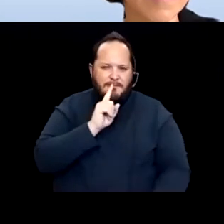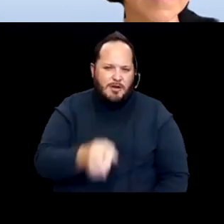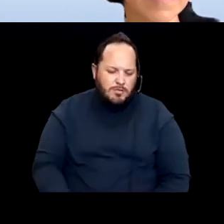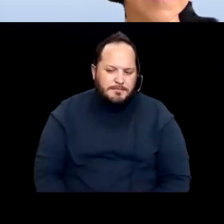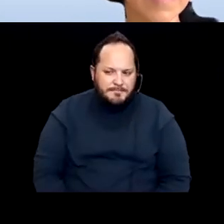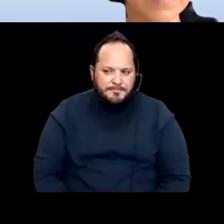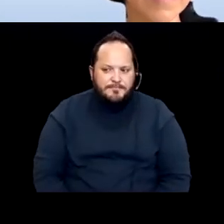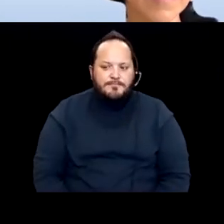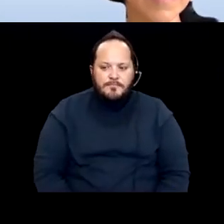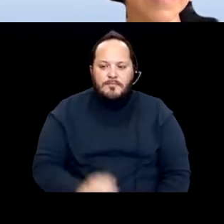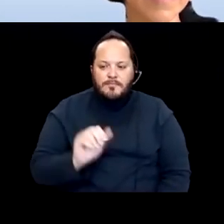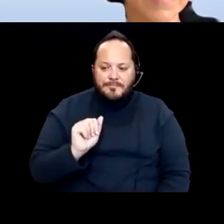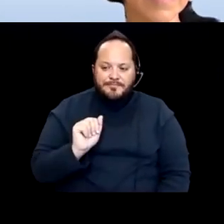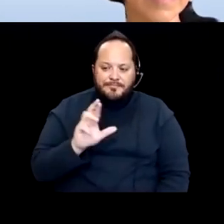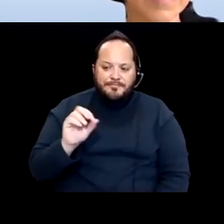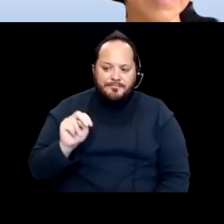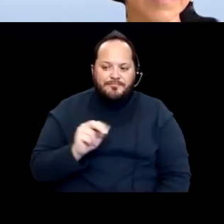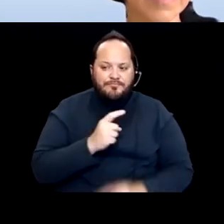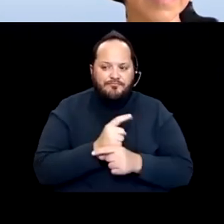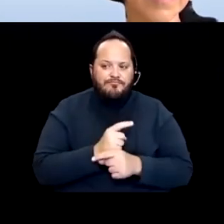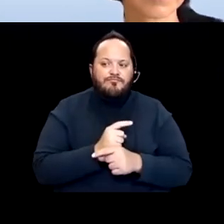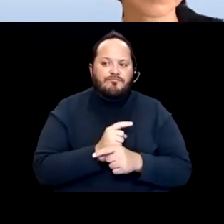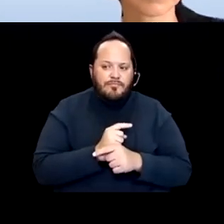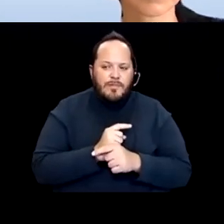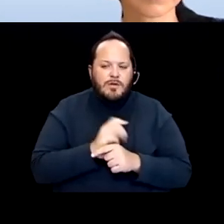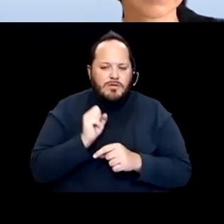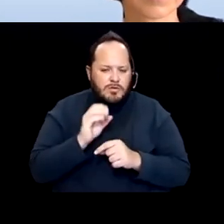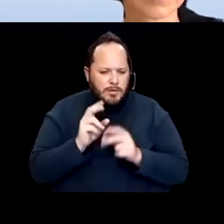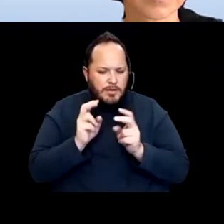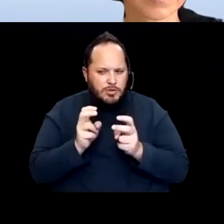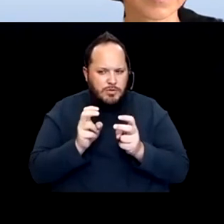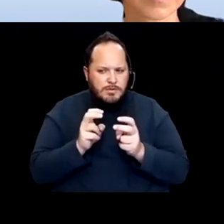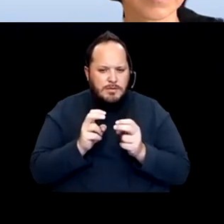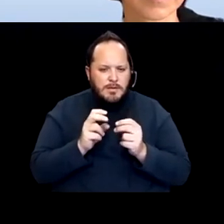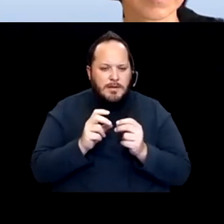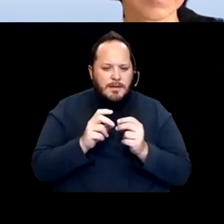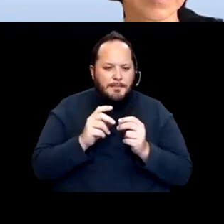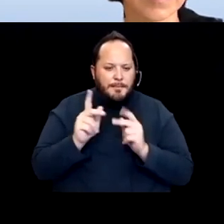So it's a matter of the vaccine becomes mandatory because of access issues or other,